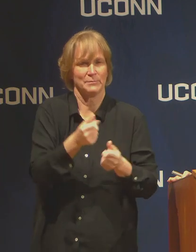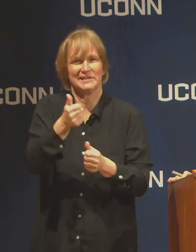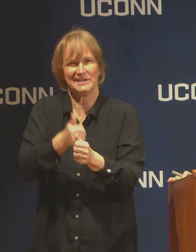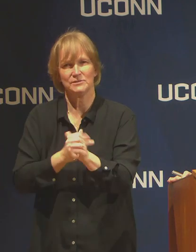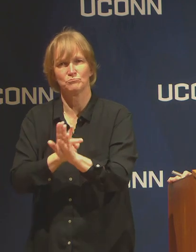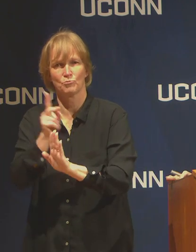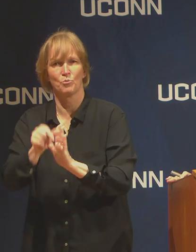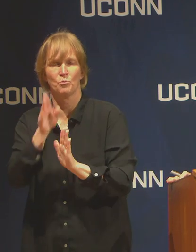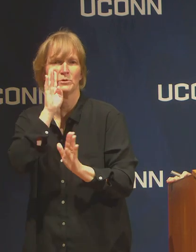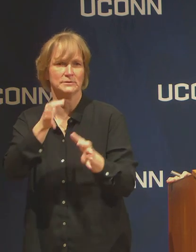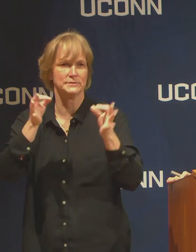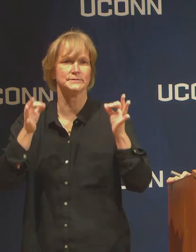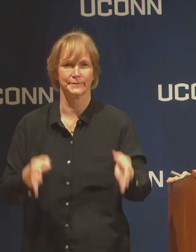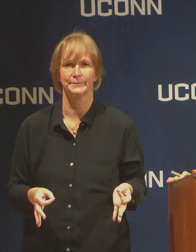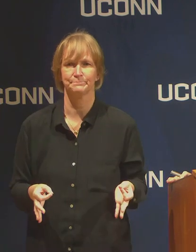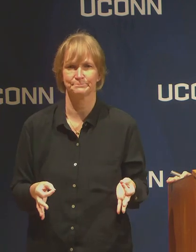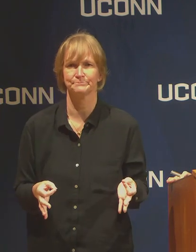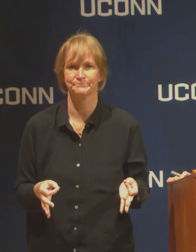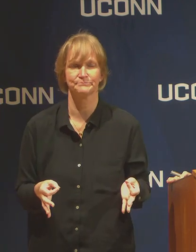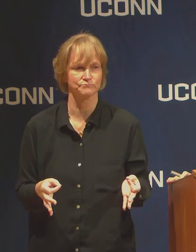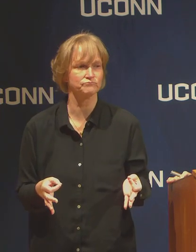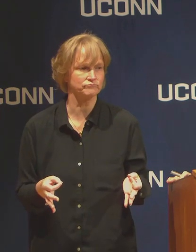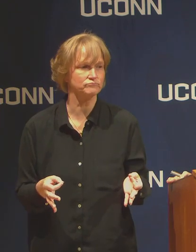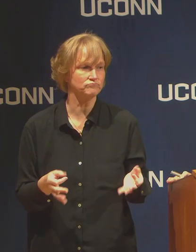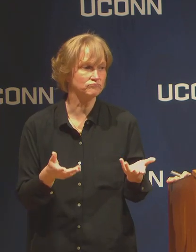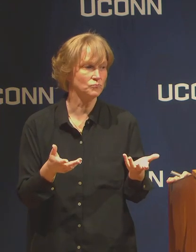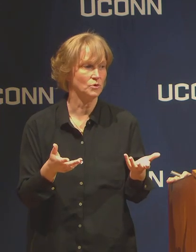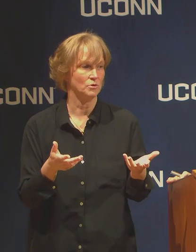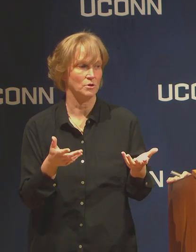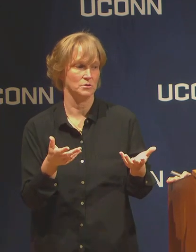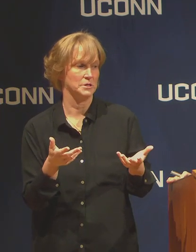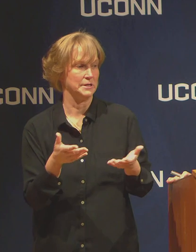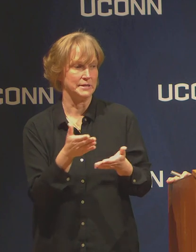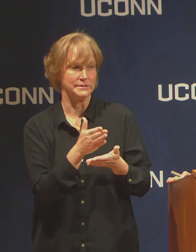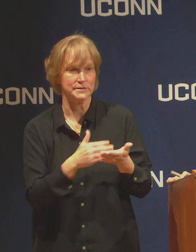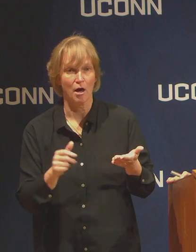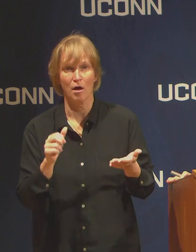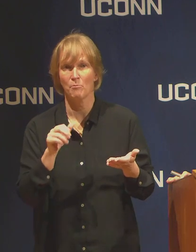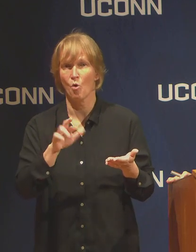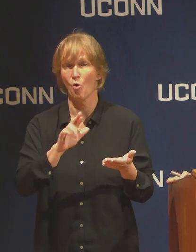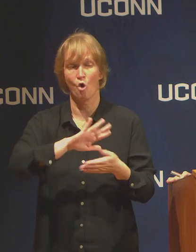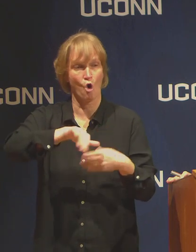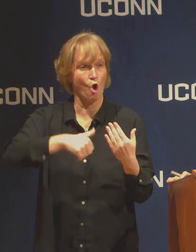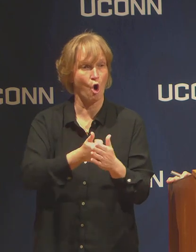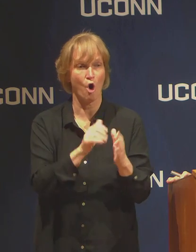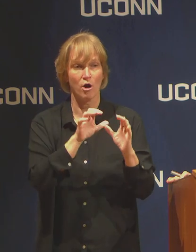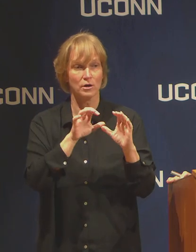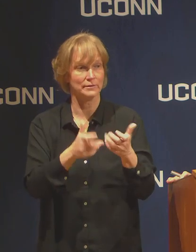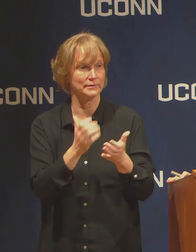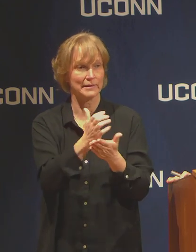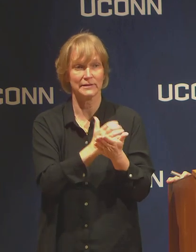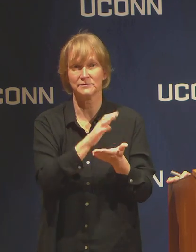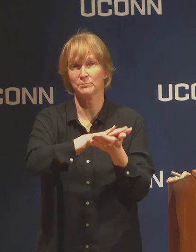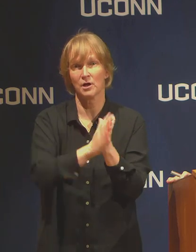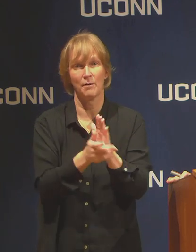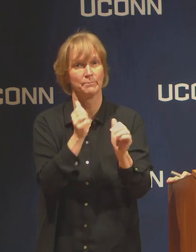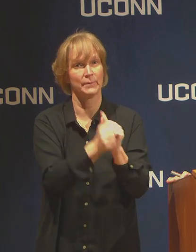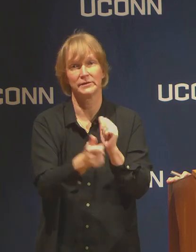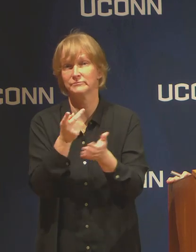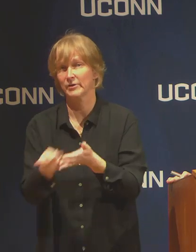the determination about whether they want to shift some or all of their courses to pass fail. The restrictions that the Senate are loosening